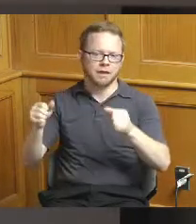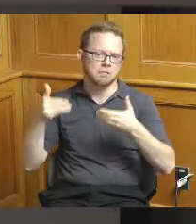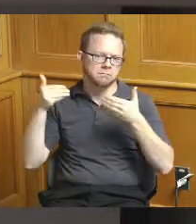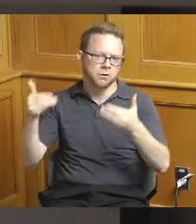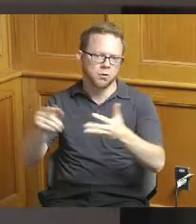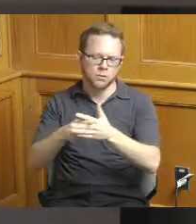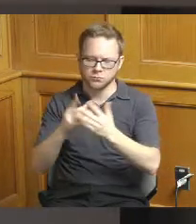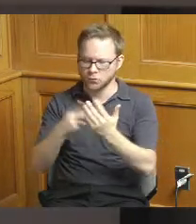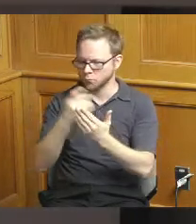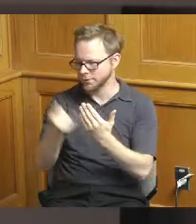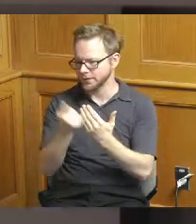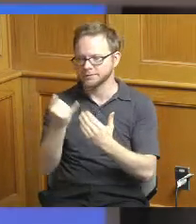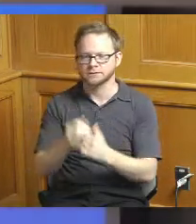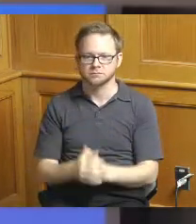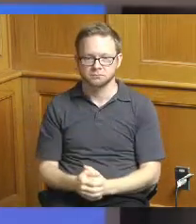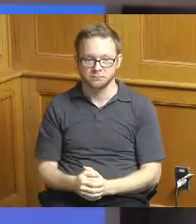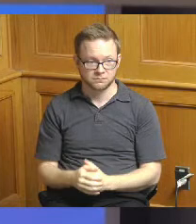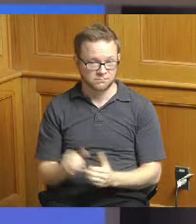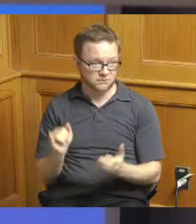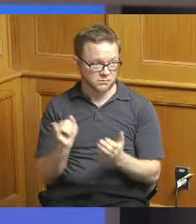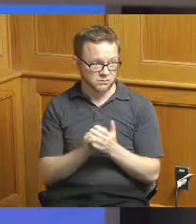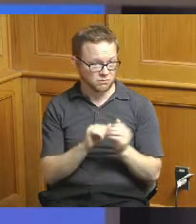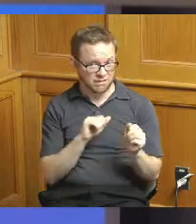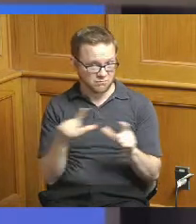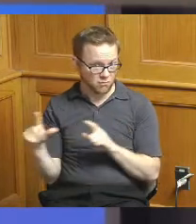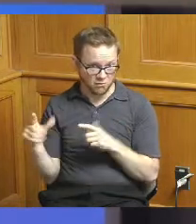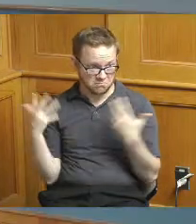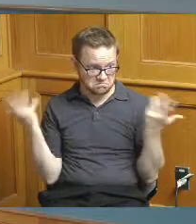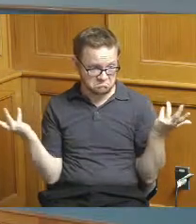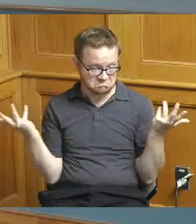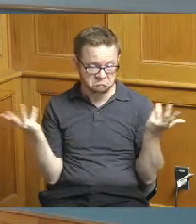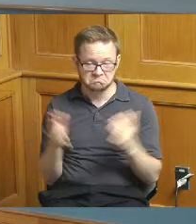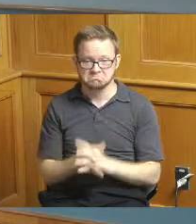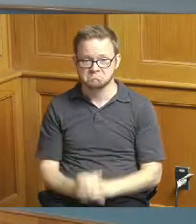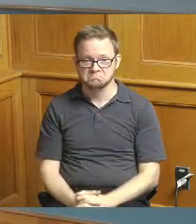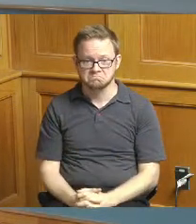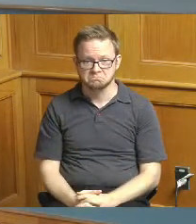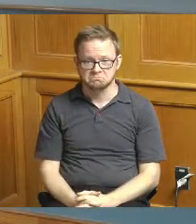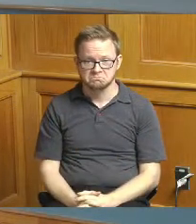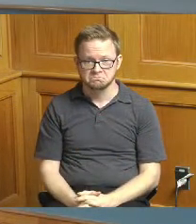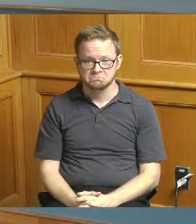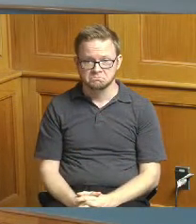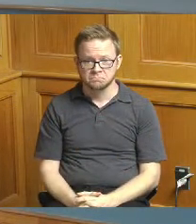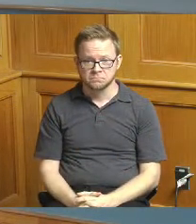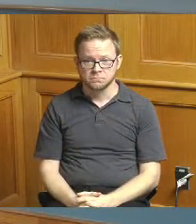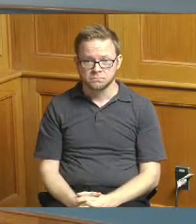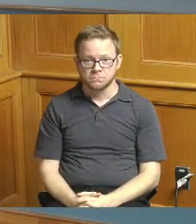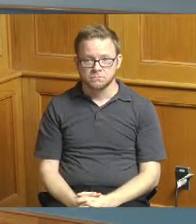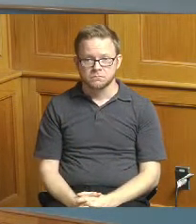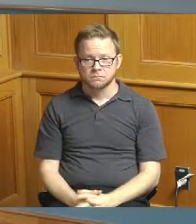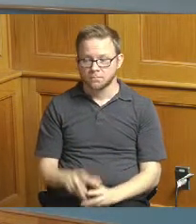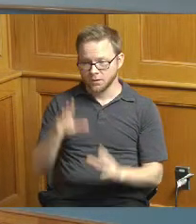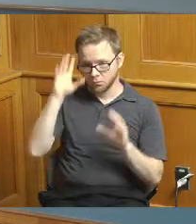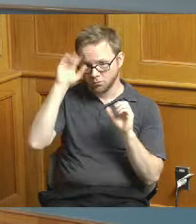that is all I have on community impact grant put that down and thank you have any more questions